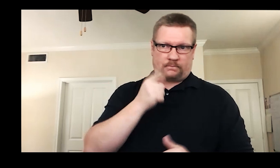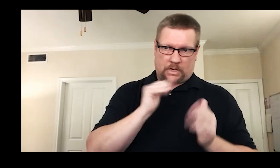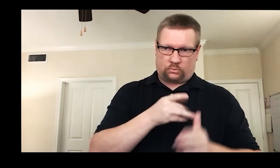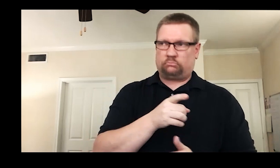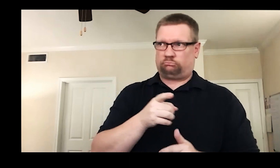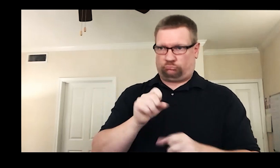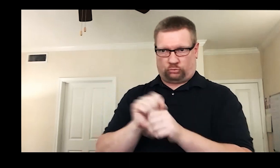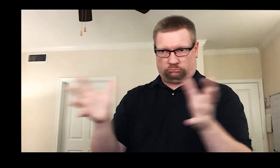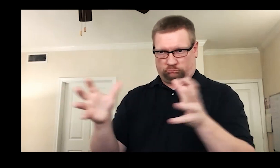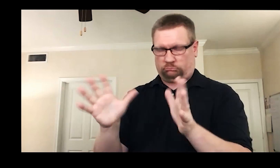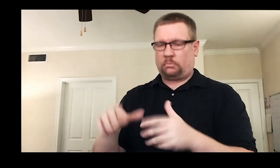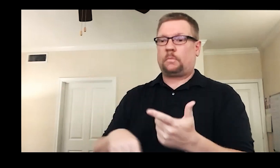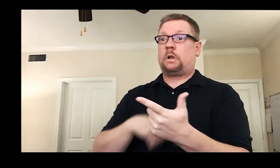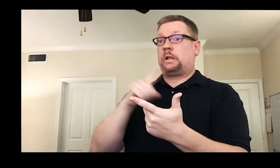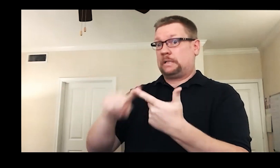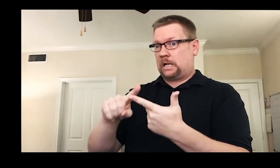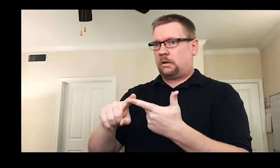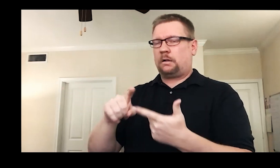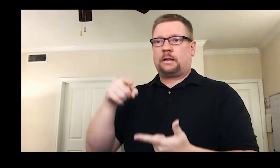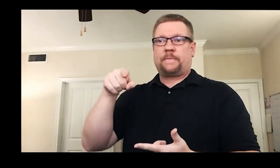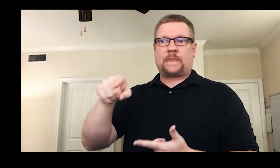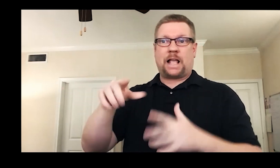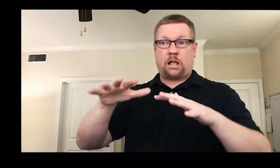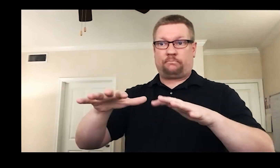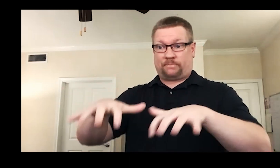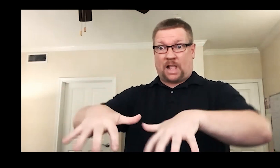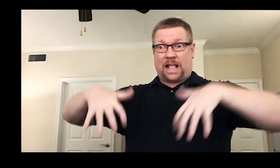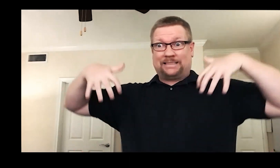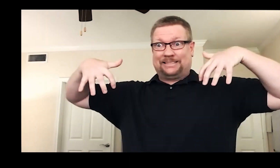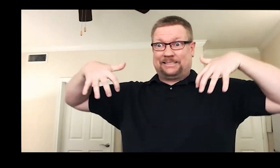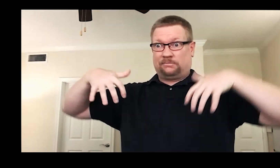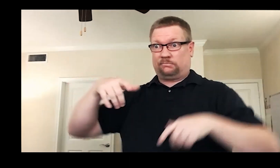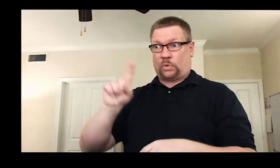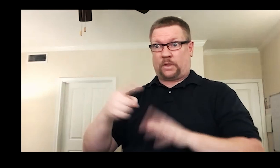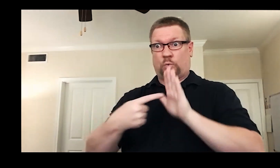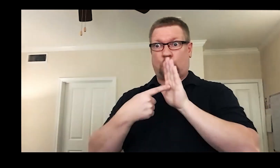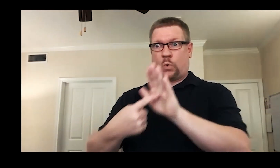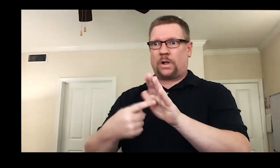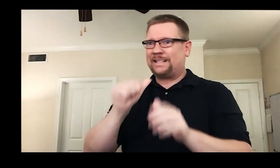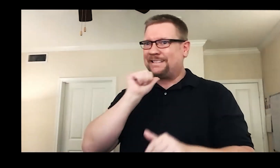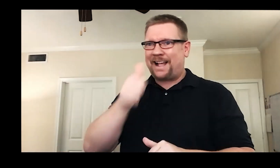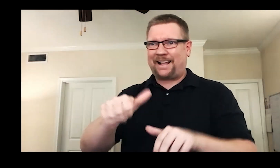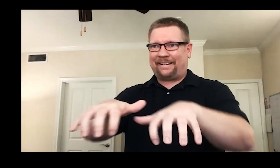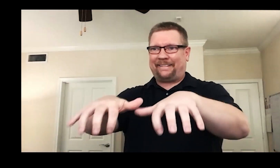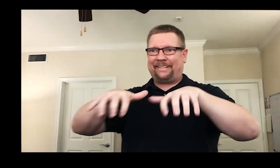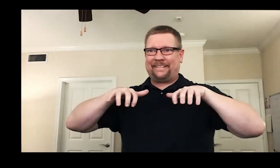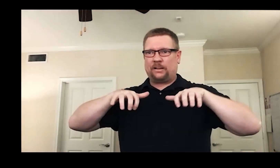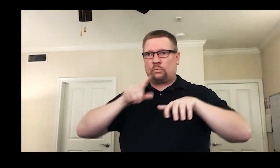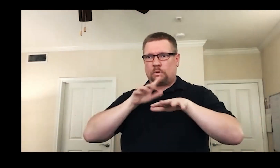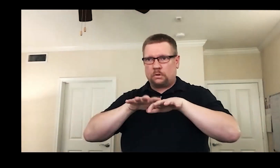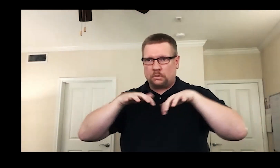but I also kept an eye on a number of other components. The stage was set in the round